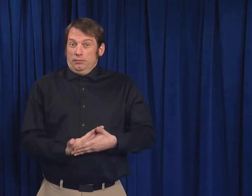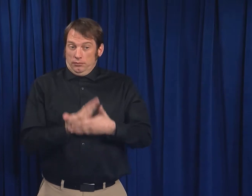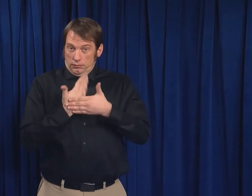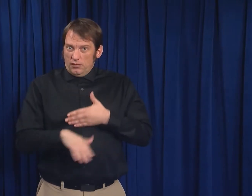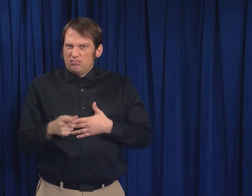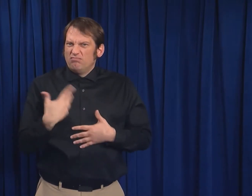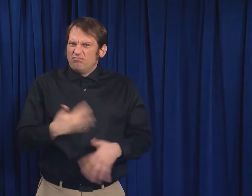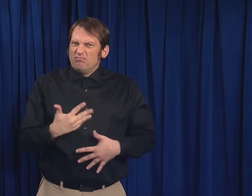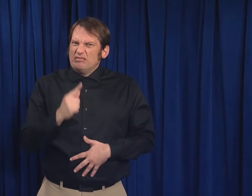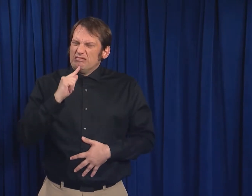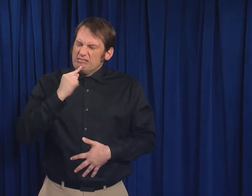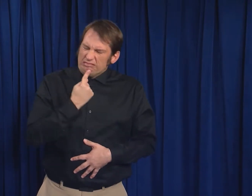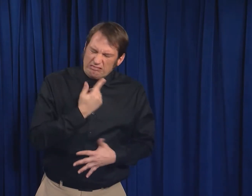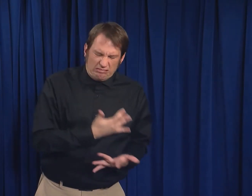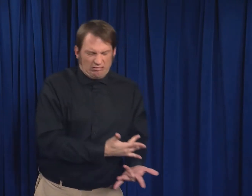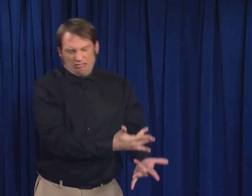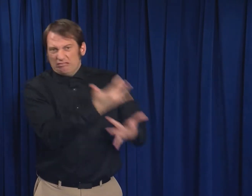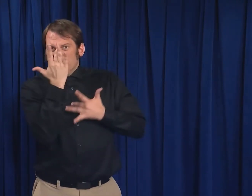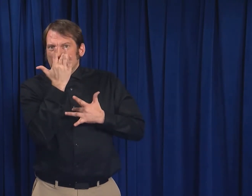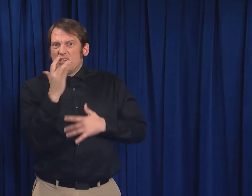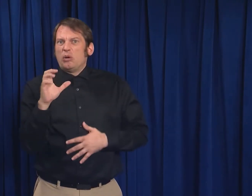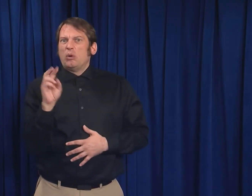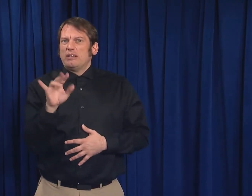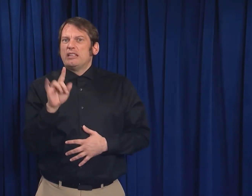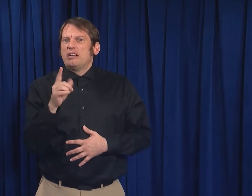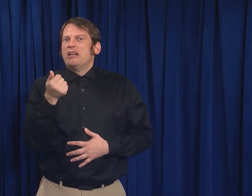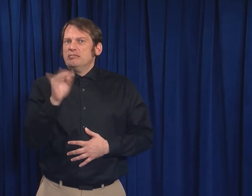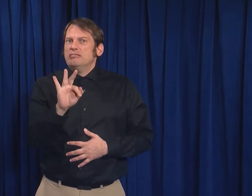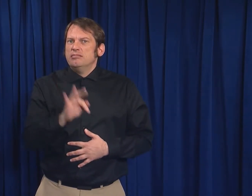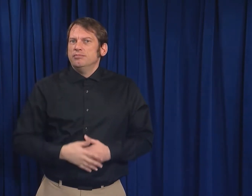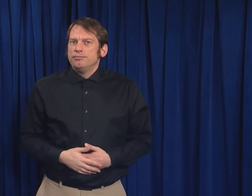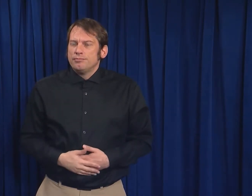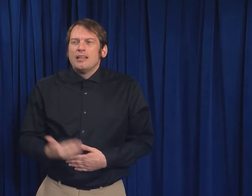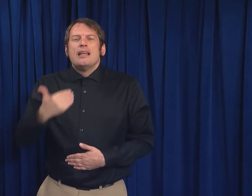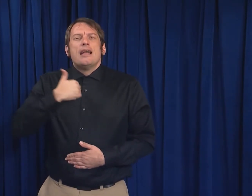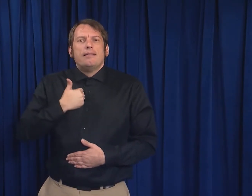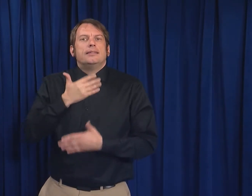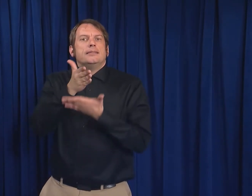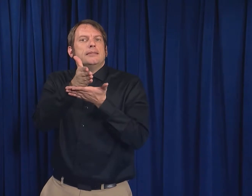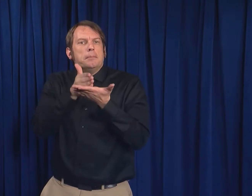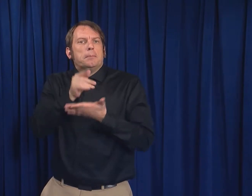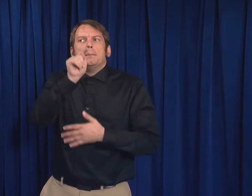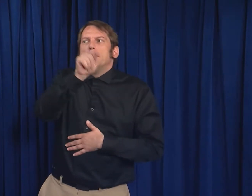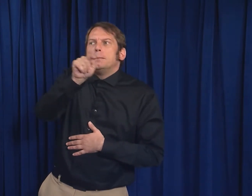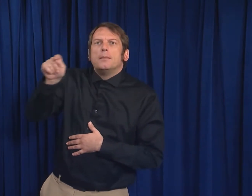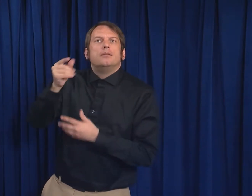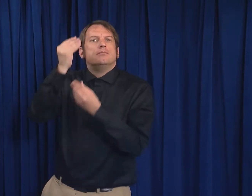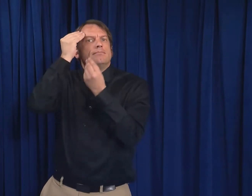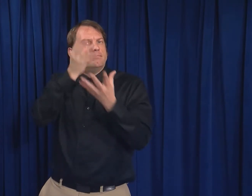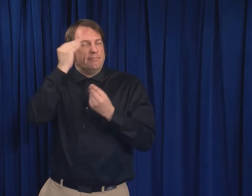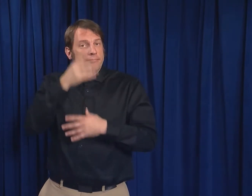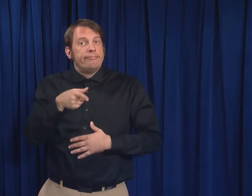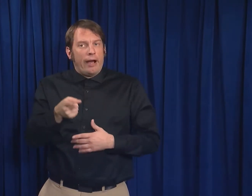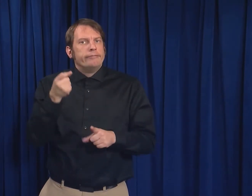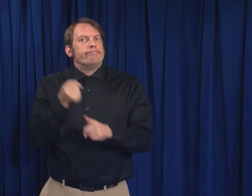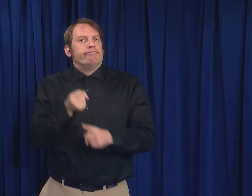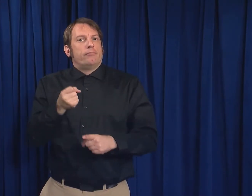who got very sick from COVID-19. There have been reports of preterm birth,